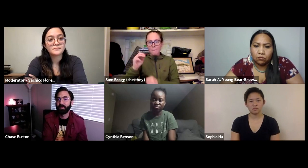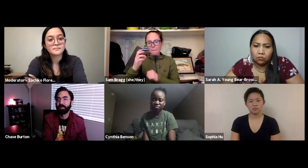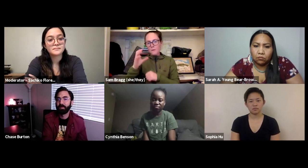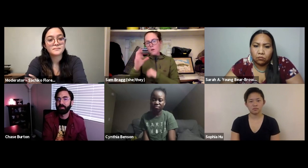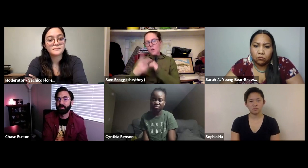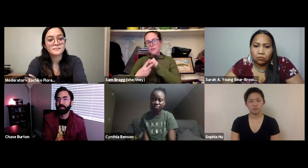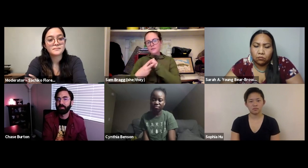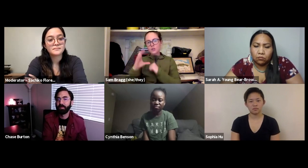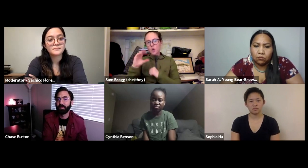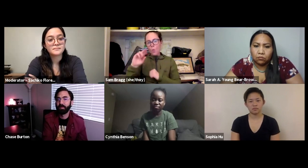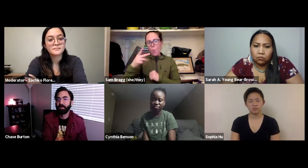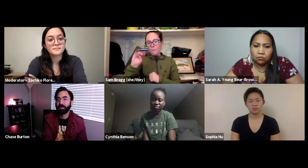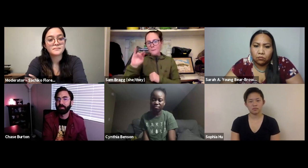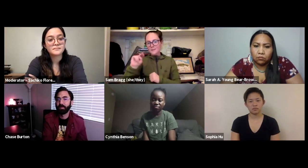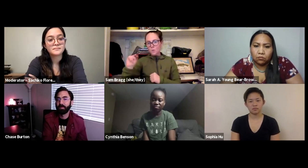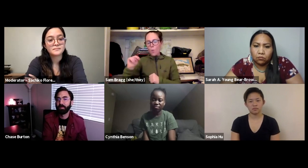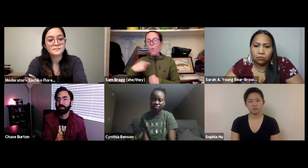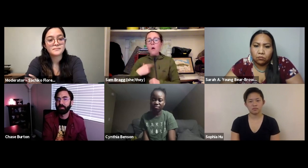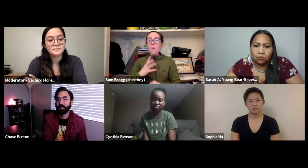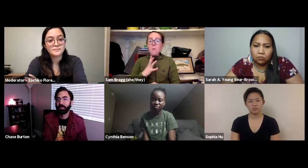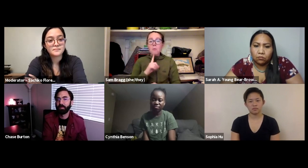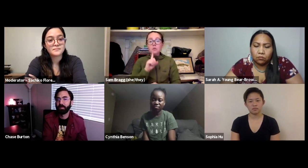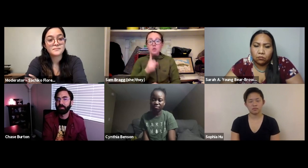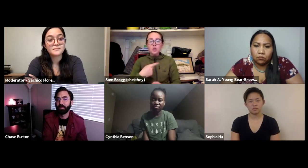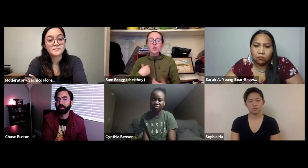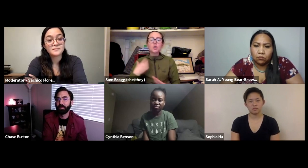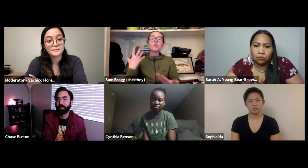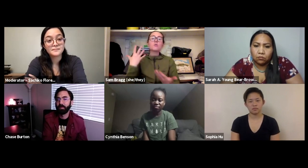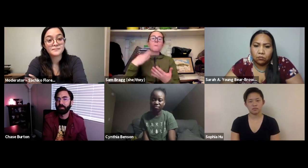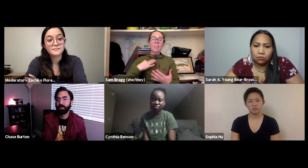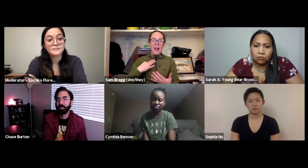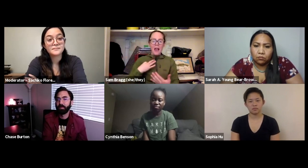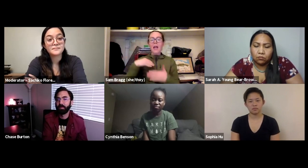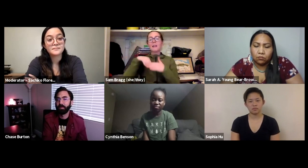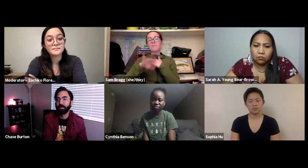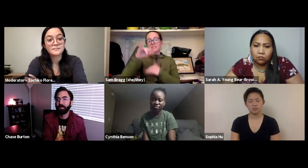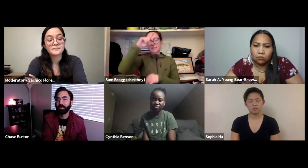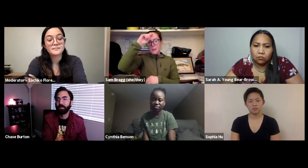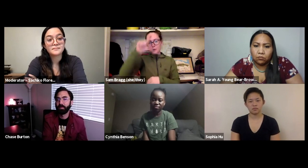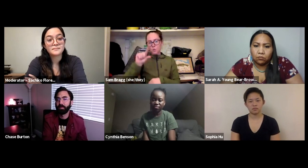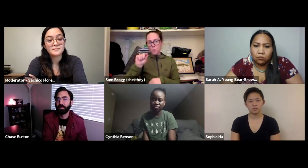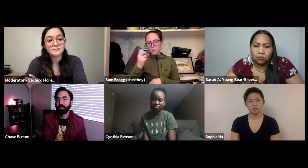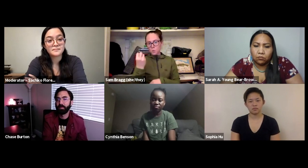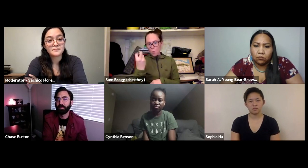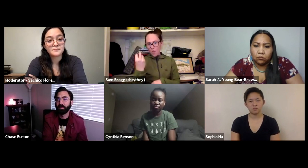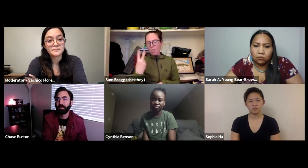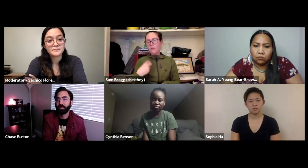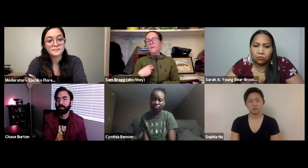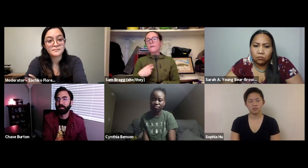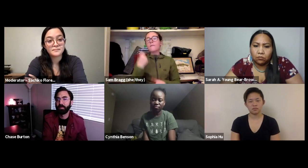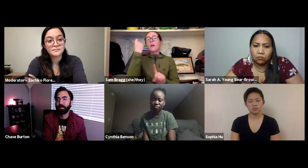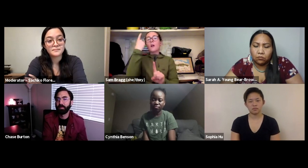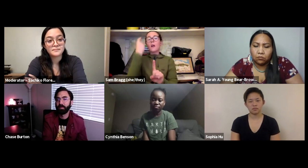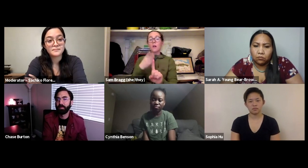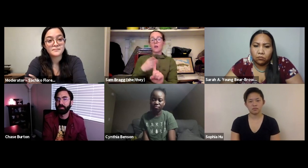Minnesota (CCM) so I decided to look into it, and decided to apply during the summer